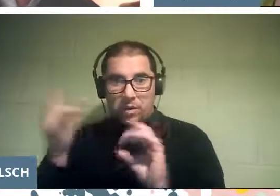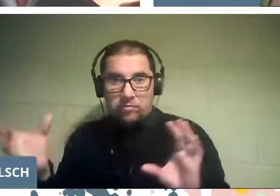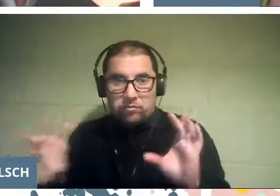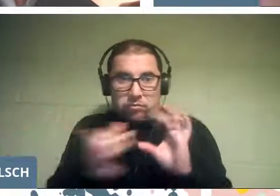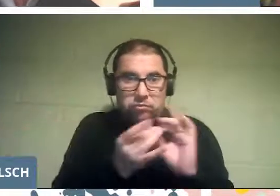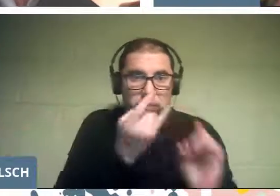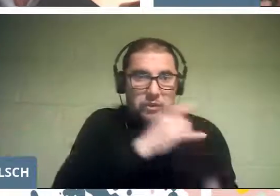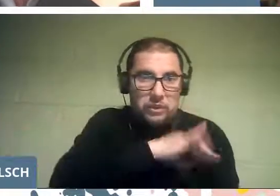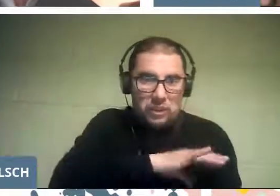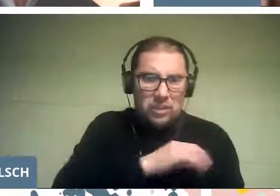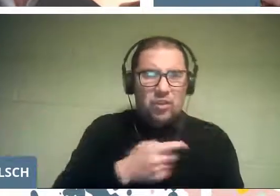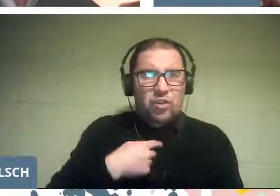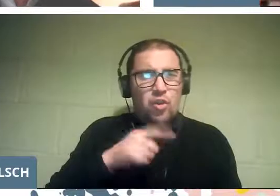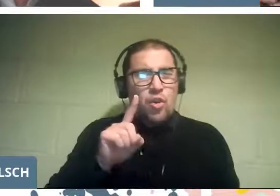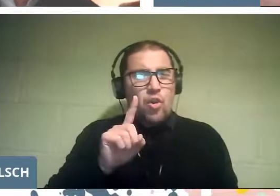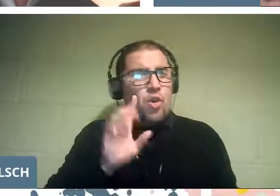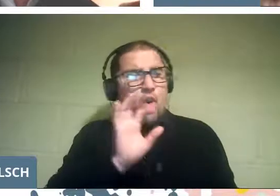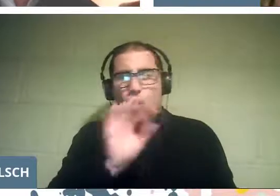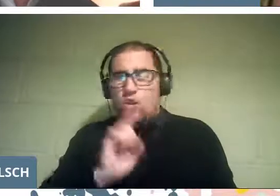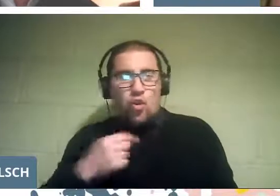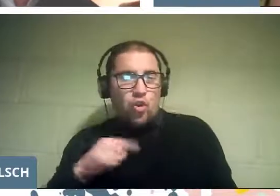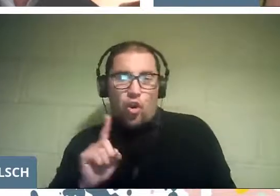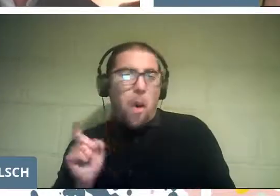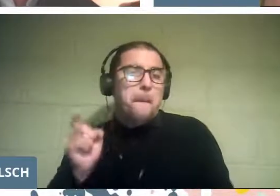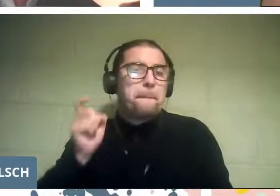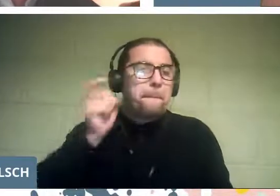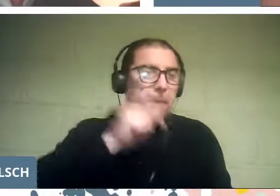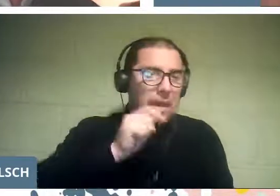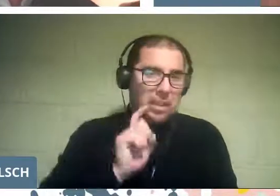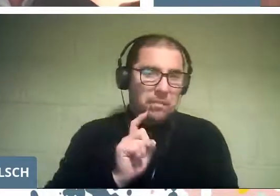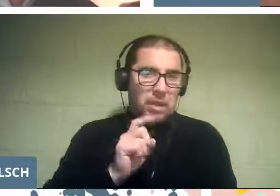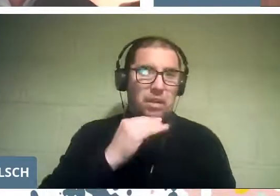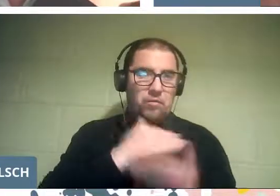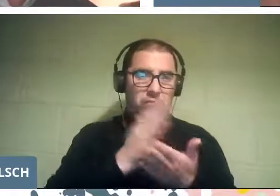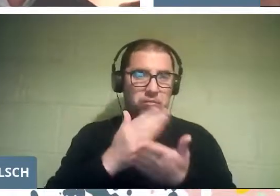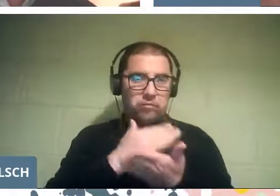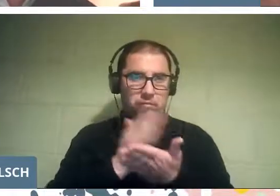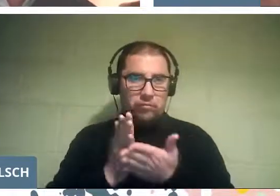I was not directly involved in the preparation of Brundibar,